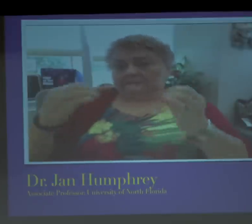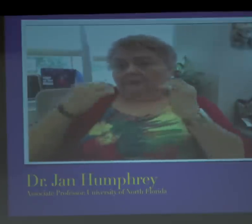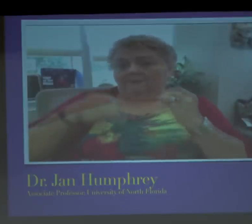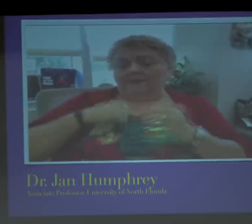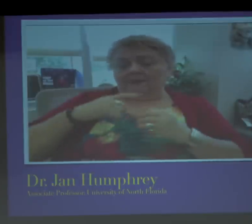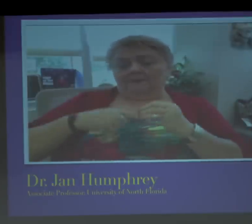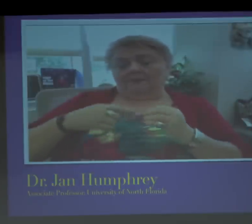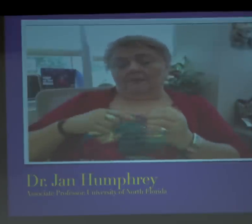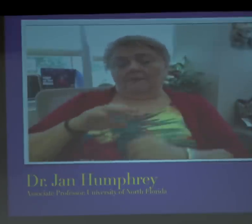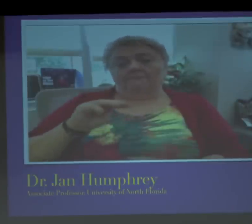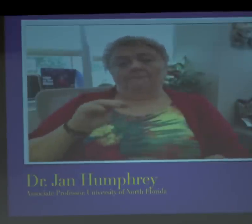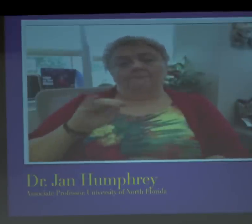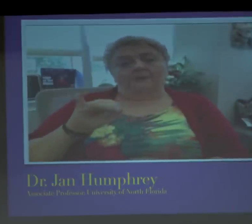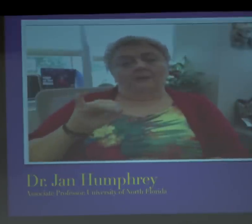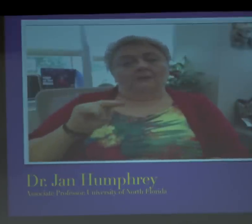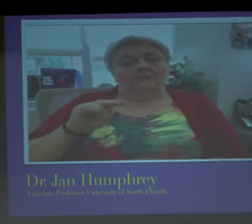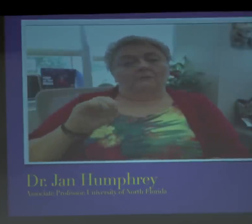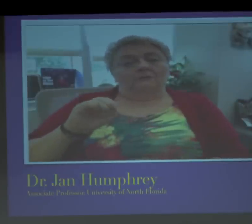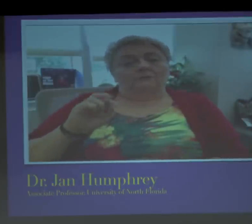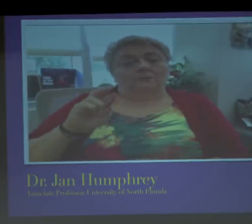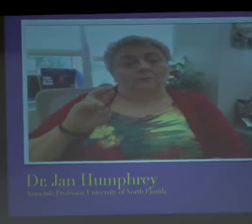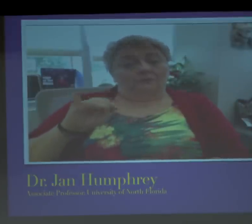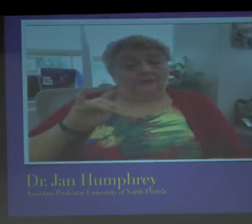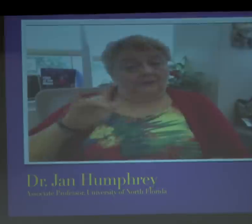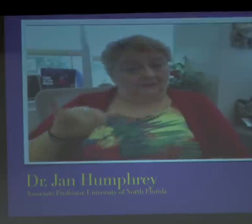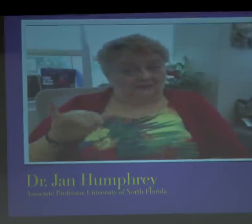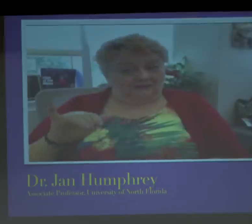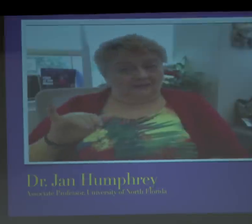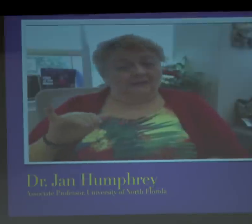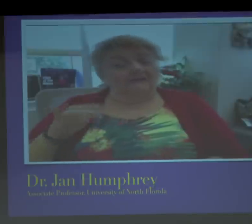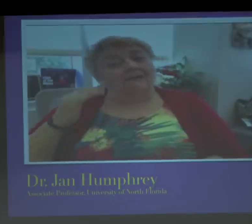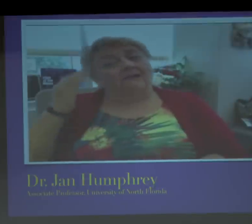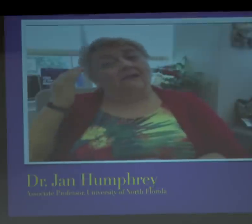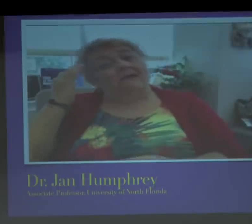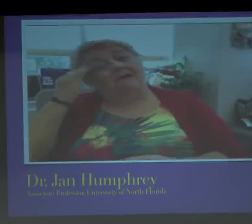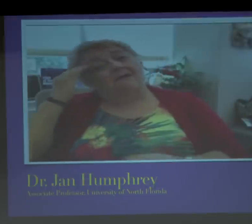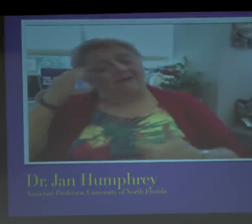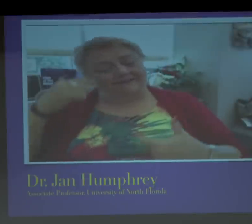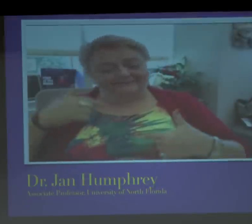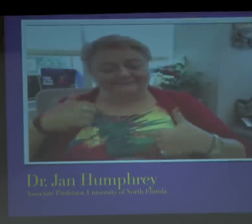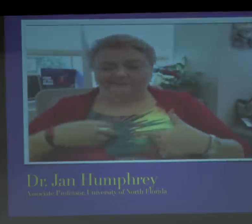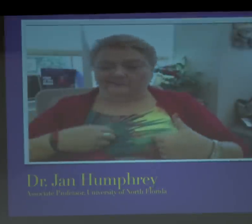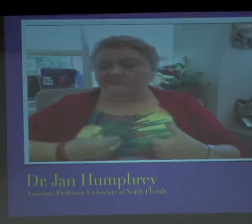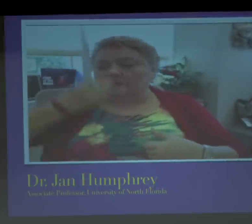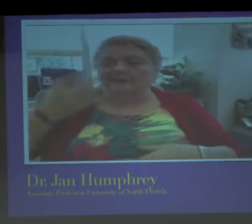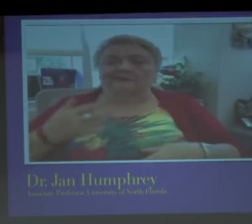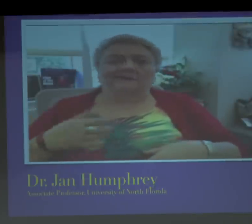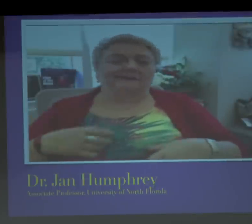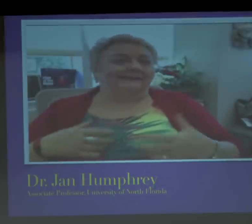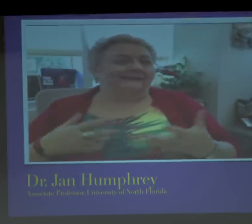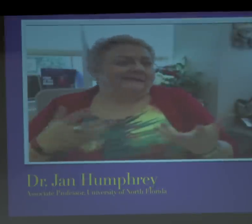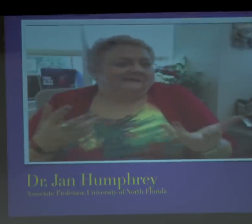She changed my thinking. And one of the ways she did that is to teach me about minorities.